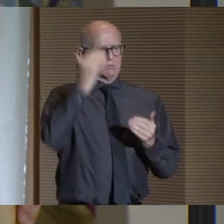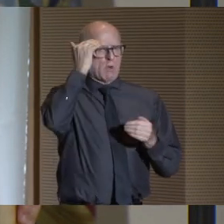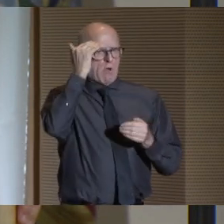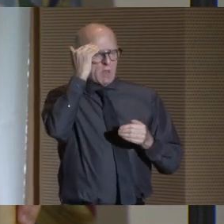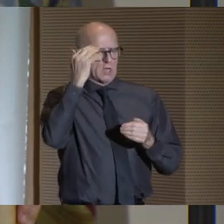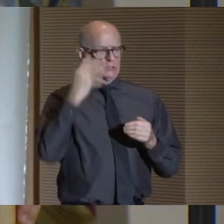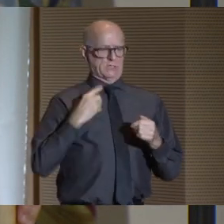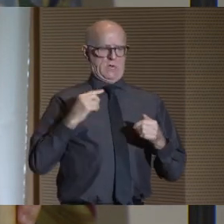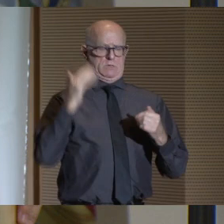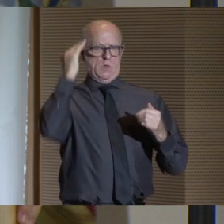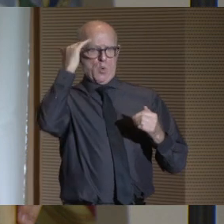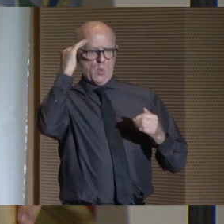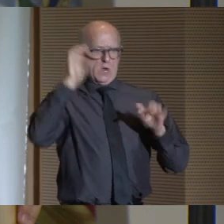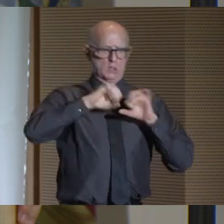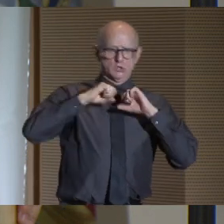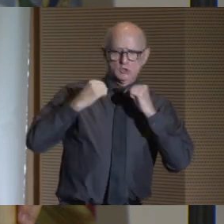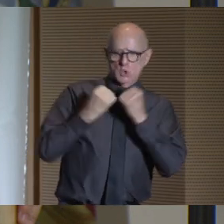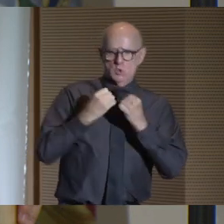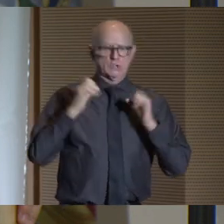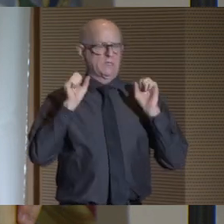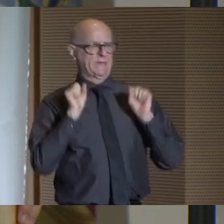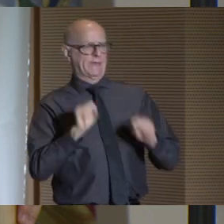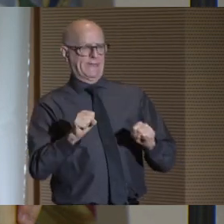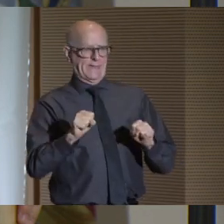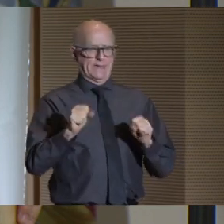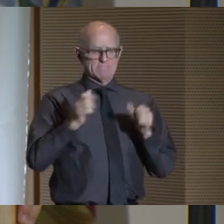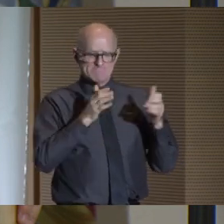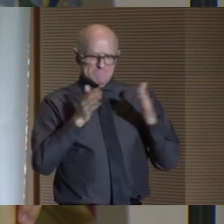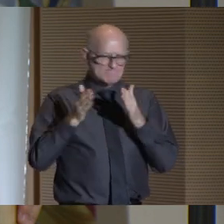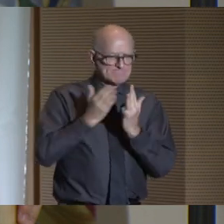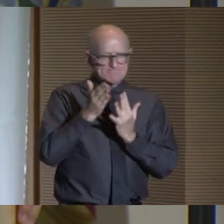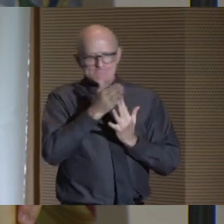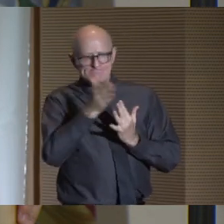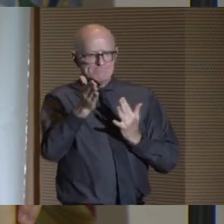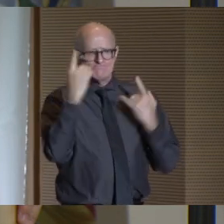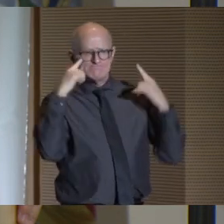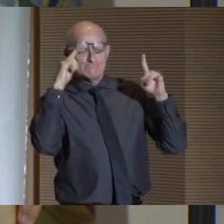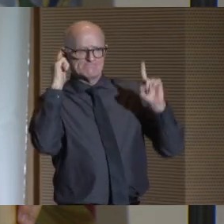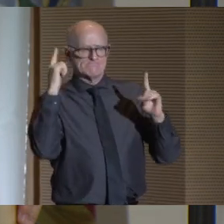to navigate the complexities and conflicts of today's world.